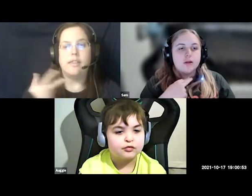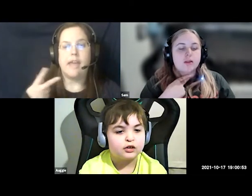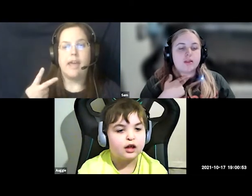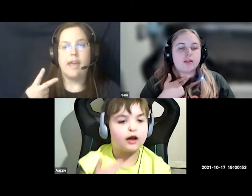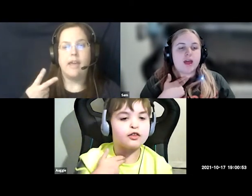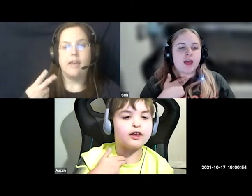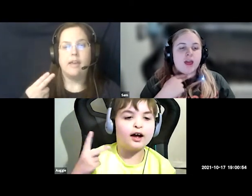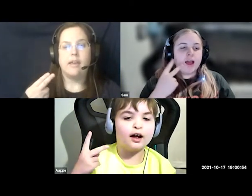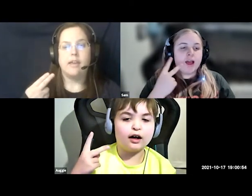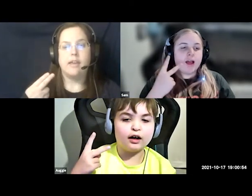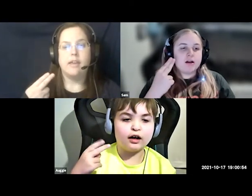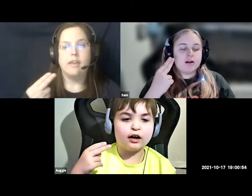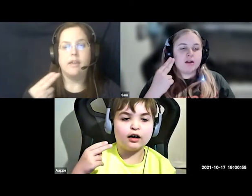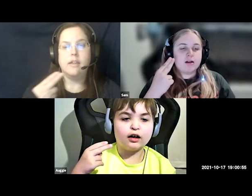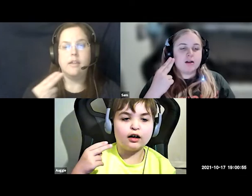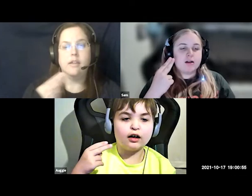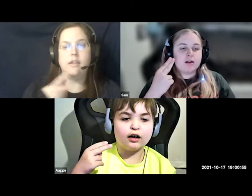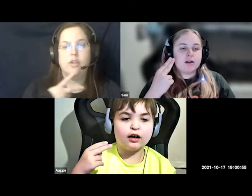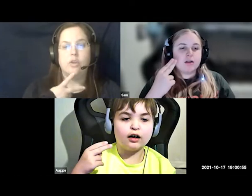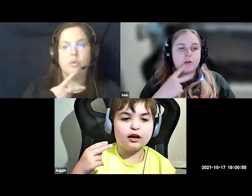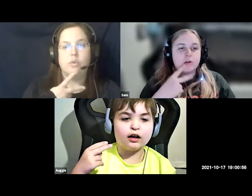thank you thank you you